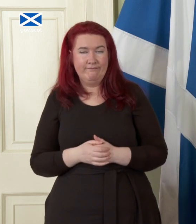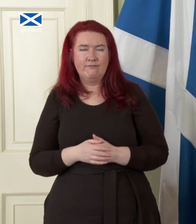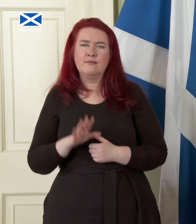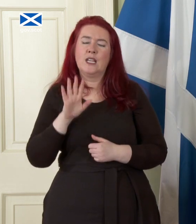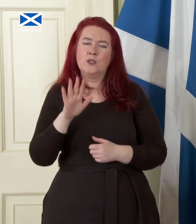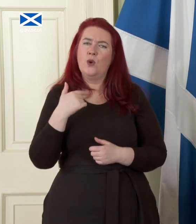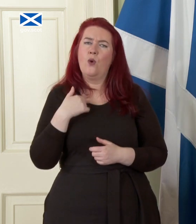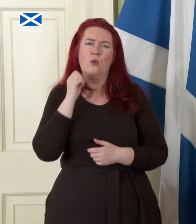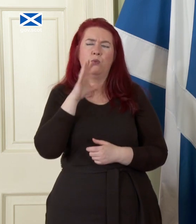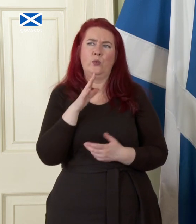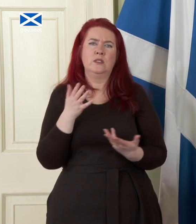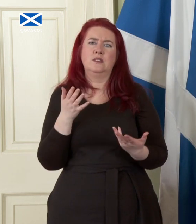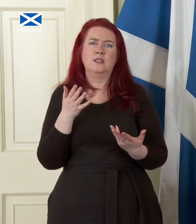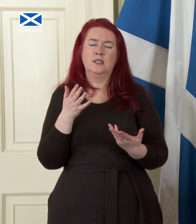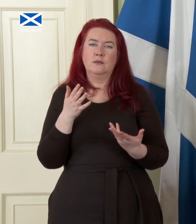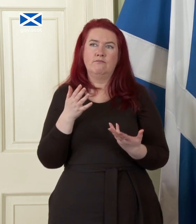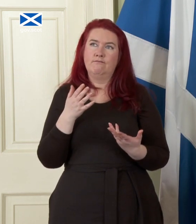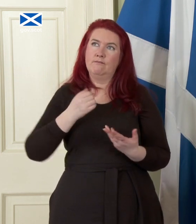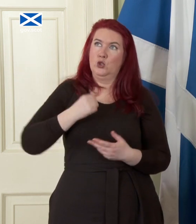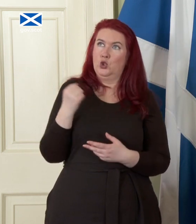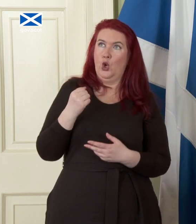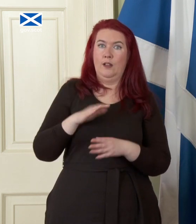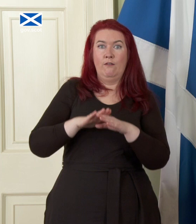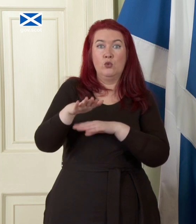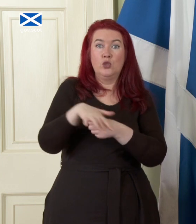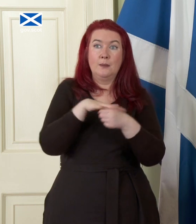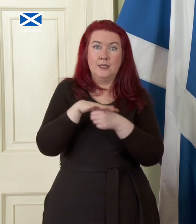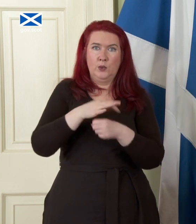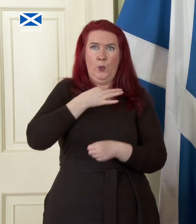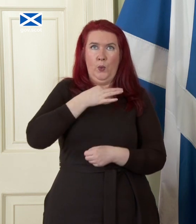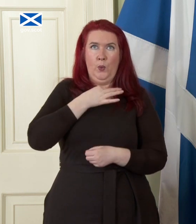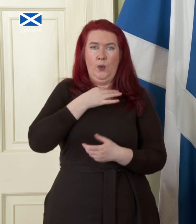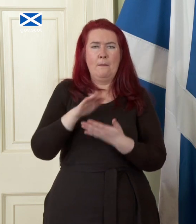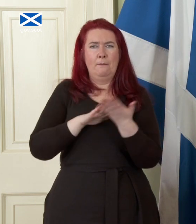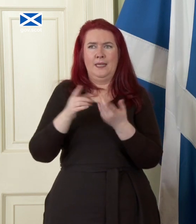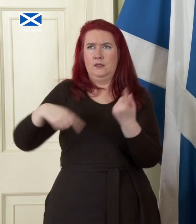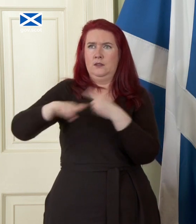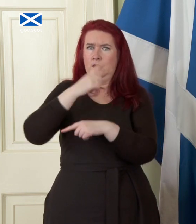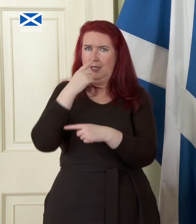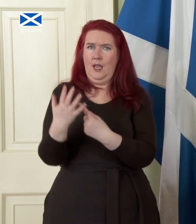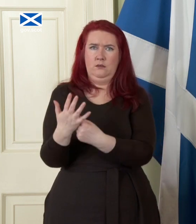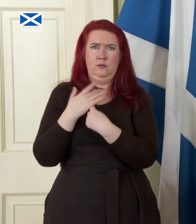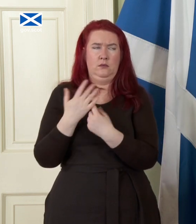Scotland's future position into a place where it can be vetoed by a Westminster establishment